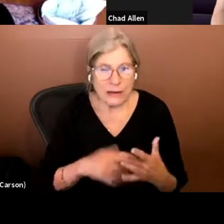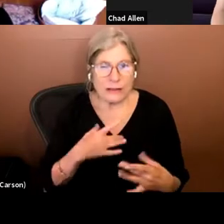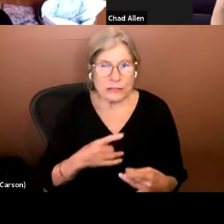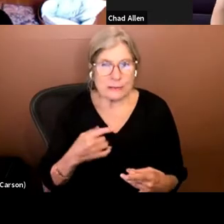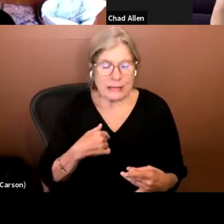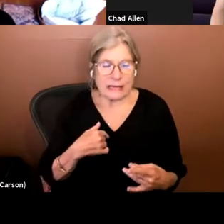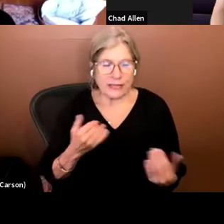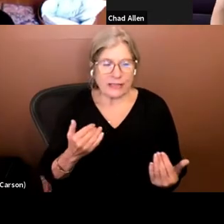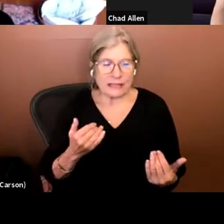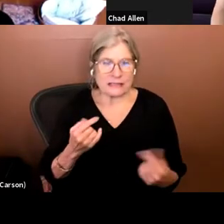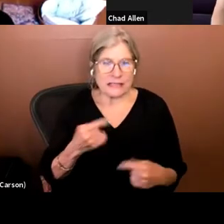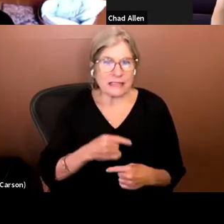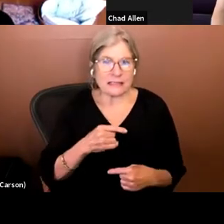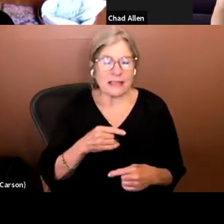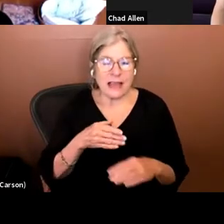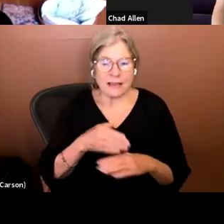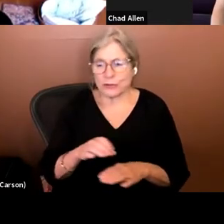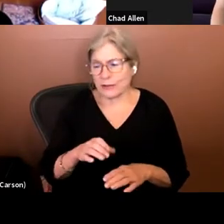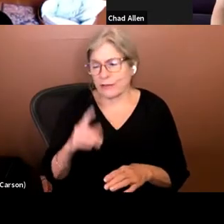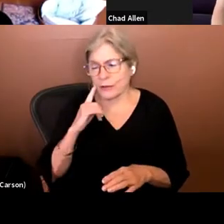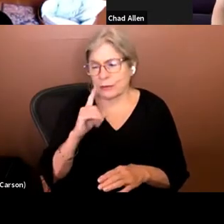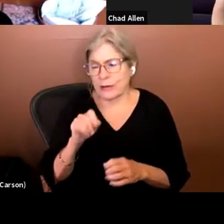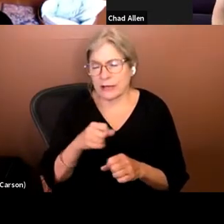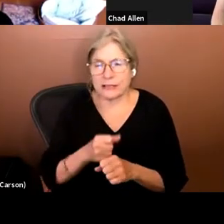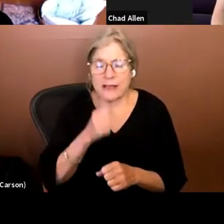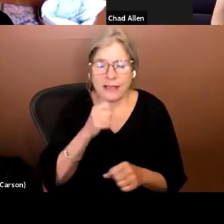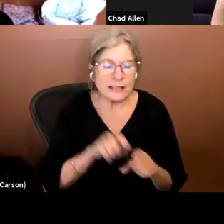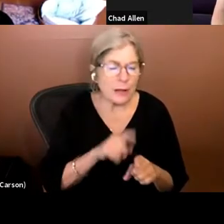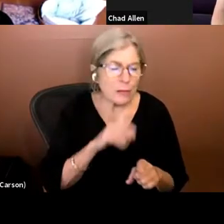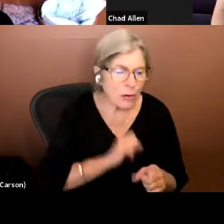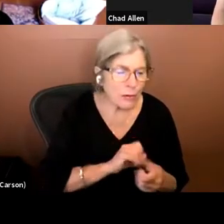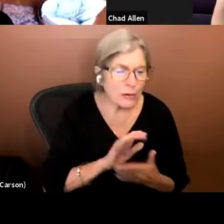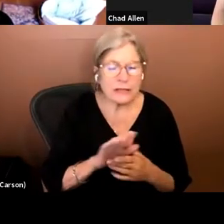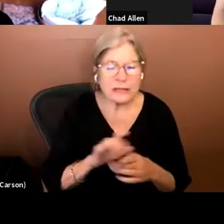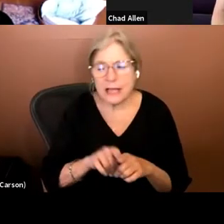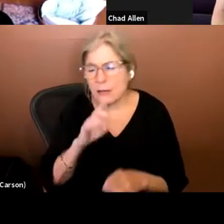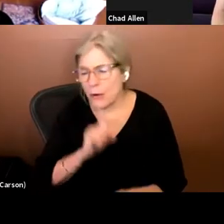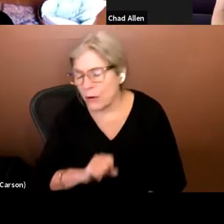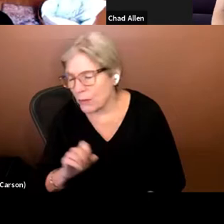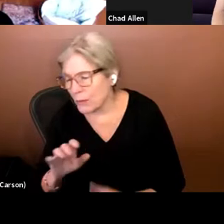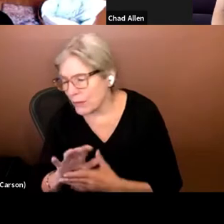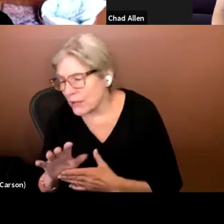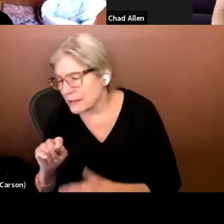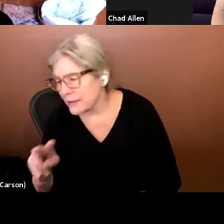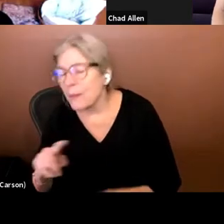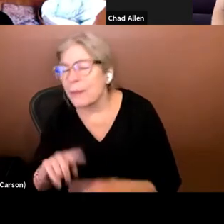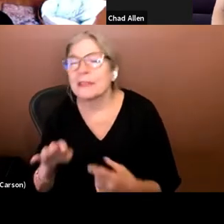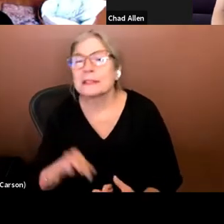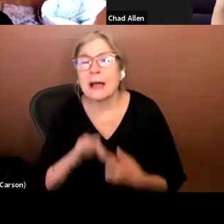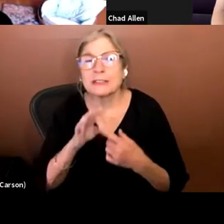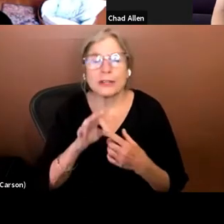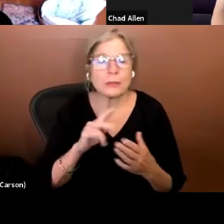20 years isn't so much the same old movie the same old TV series but the special projects. Doing the blue man group.